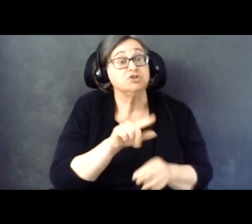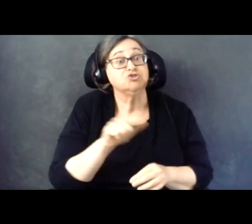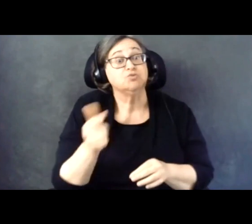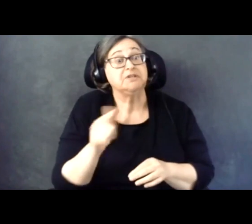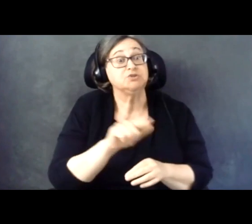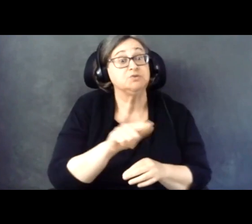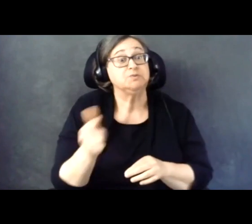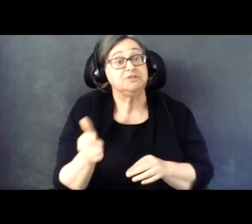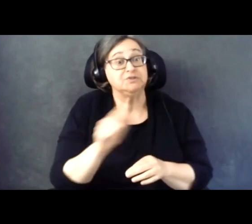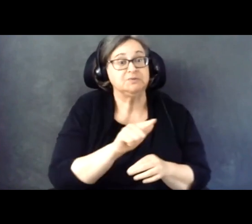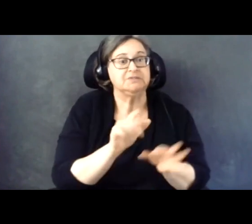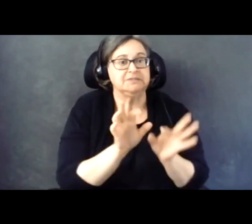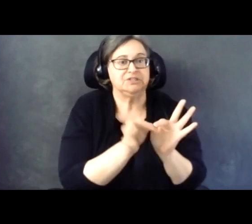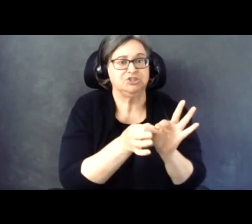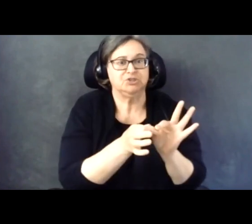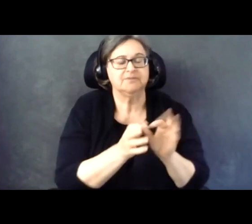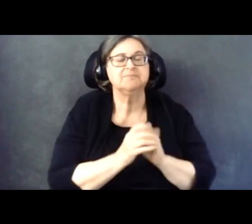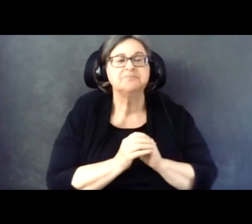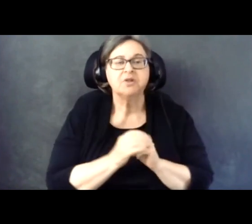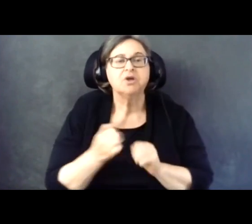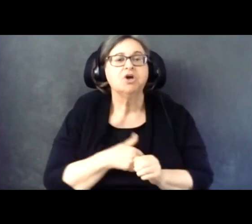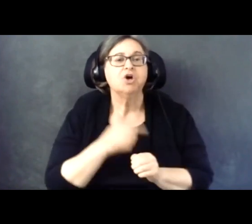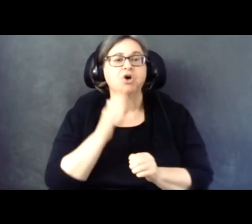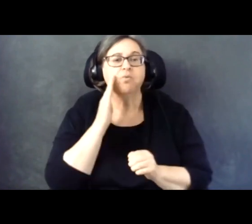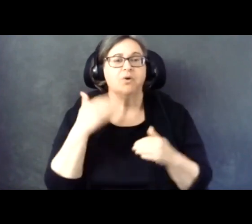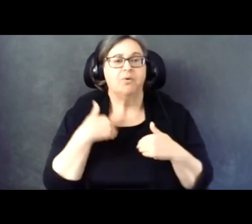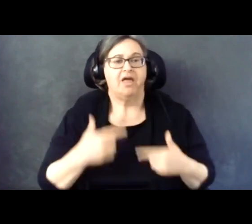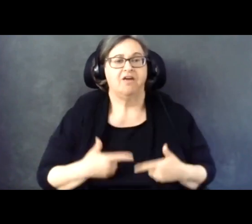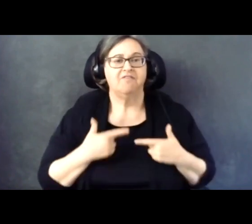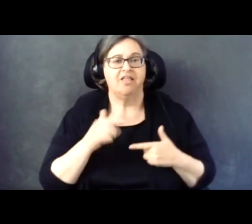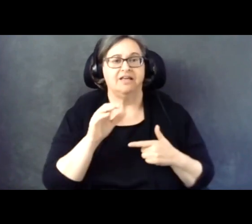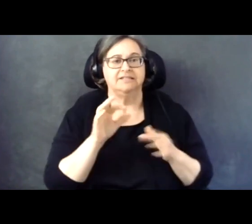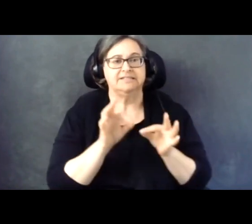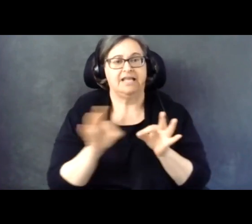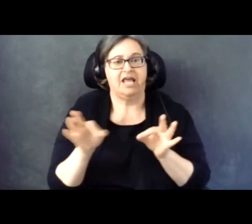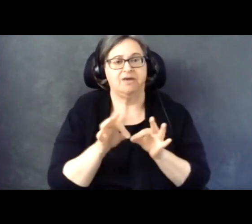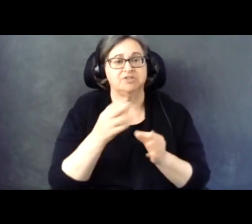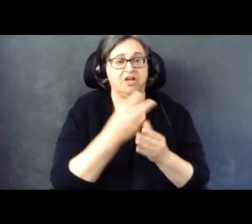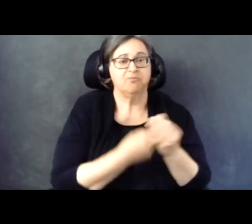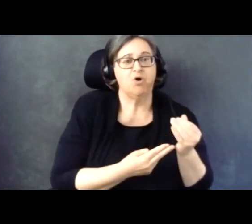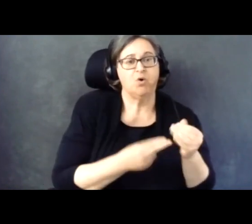We will also have live captioning provided in both English and Spanish.